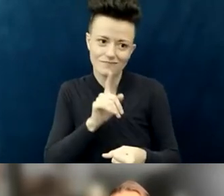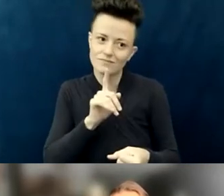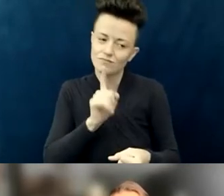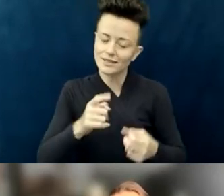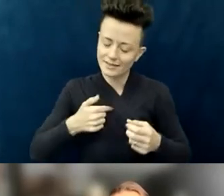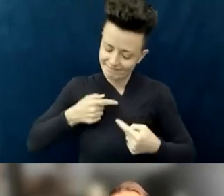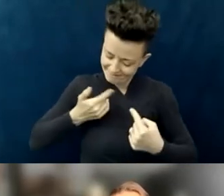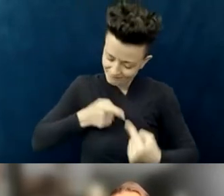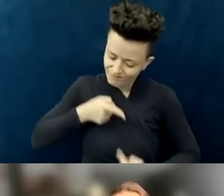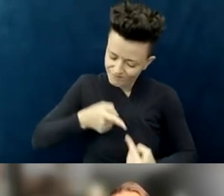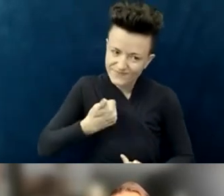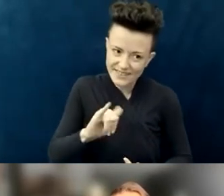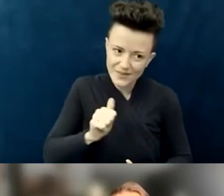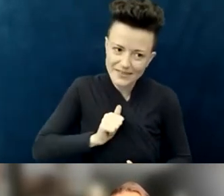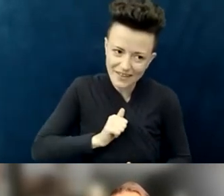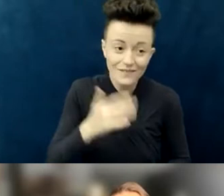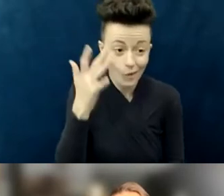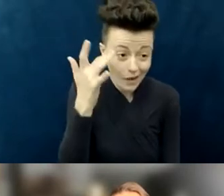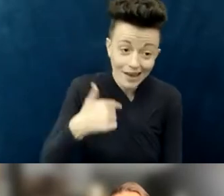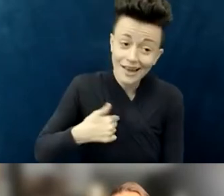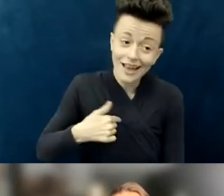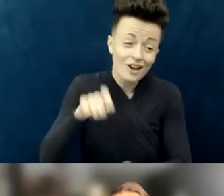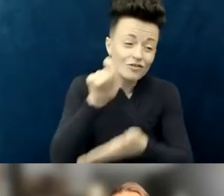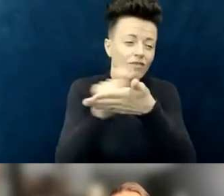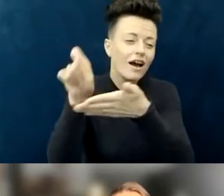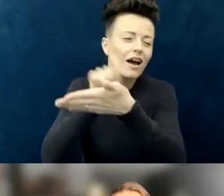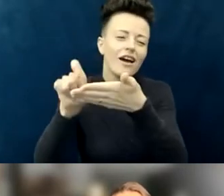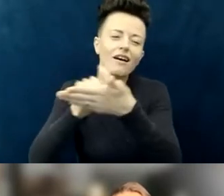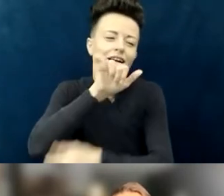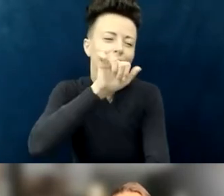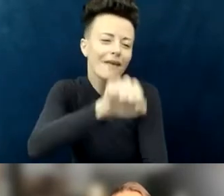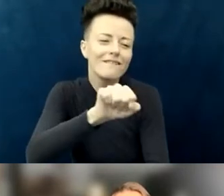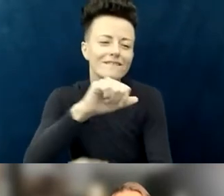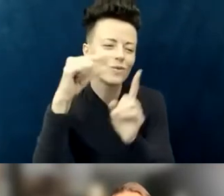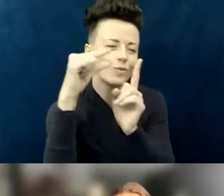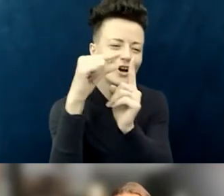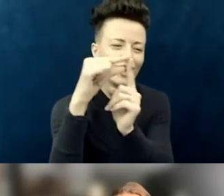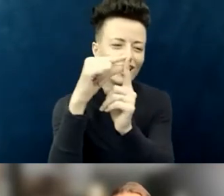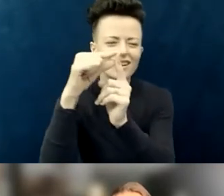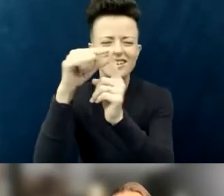One of it is, I'm a writer, and I love big words. When you're writing theological things, it's really easy